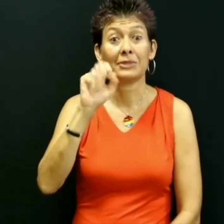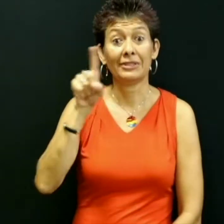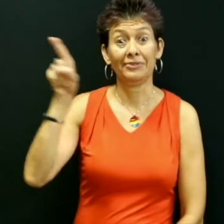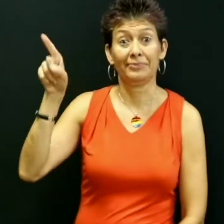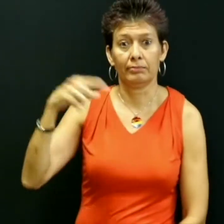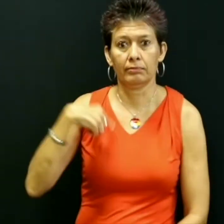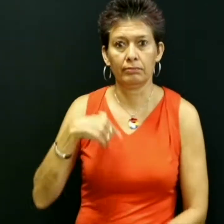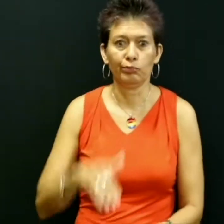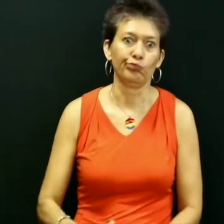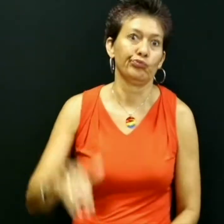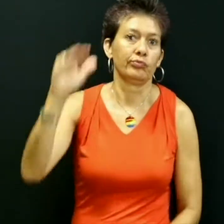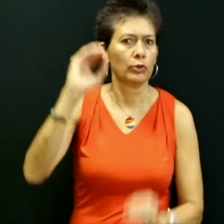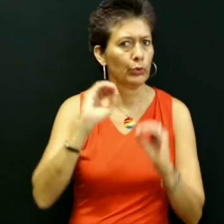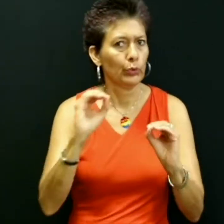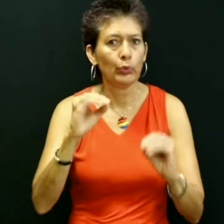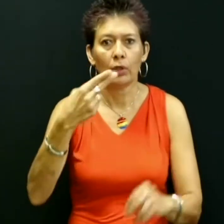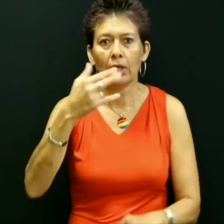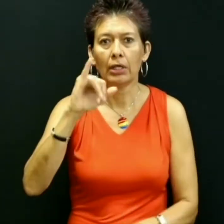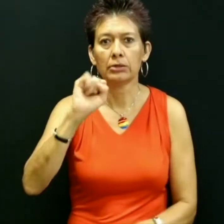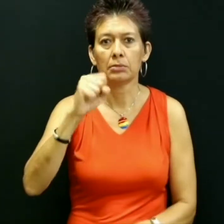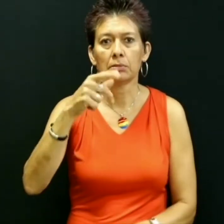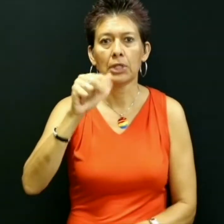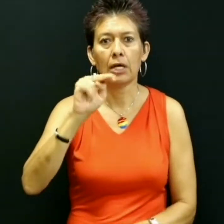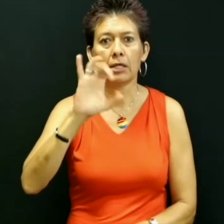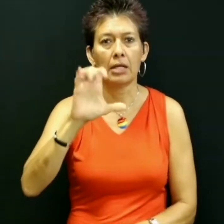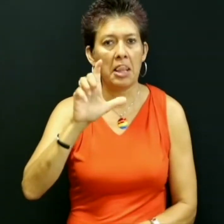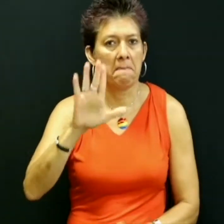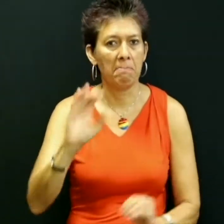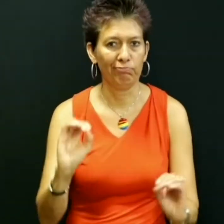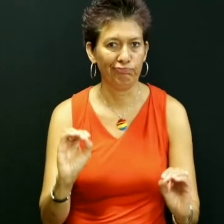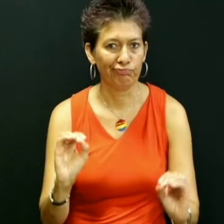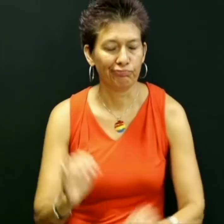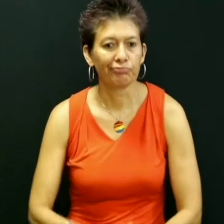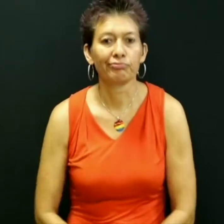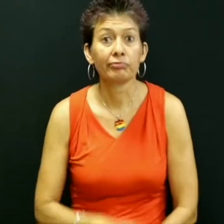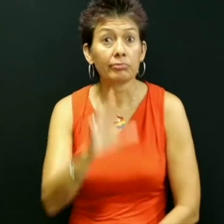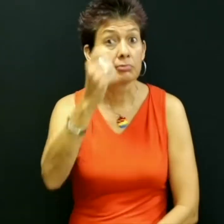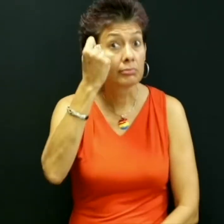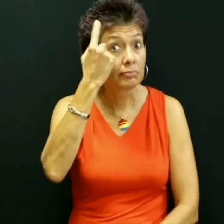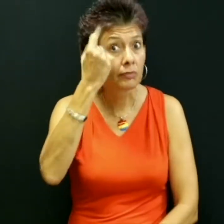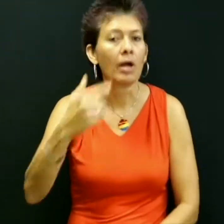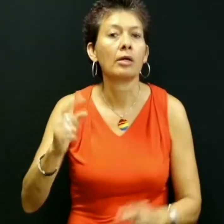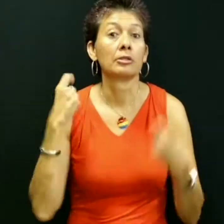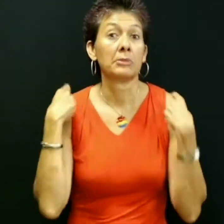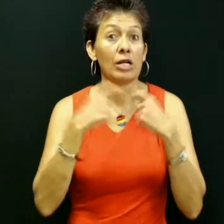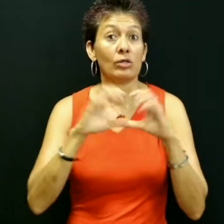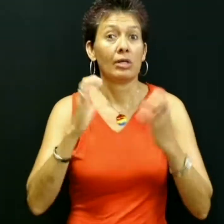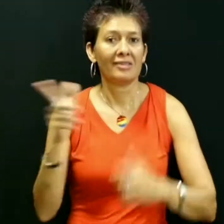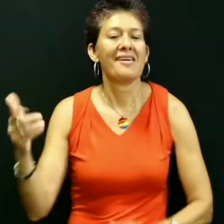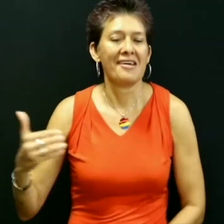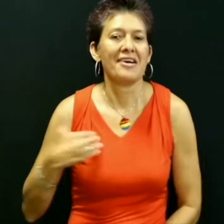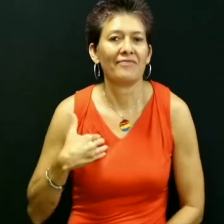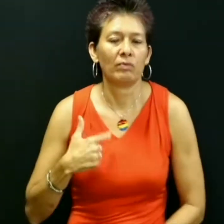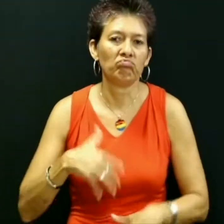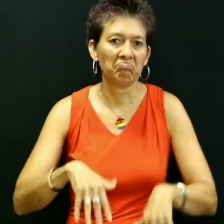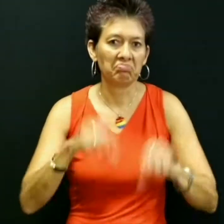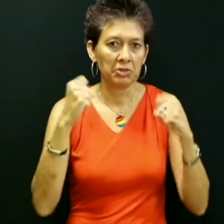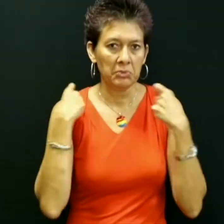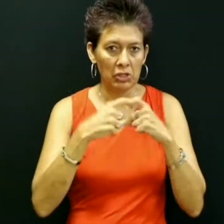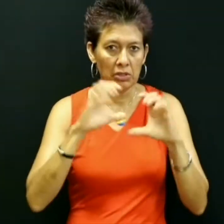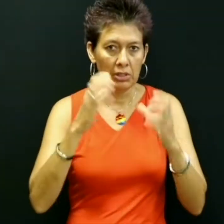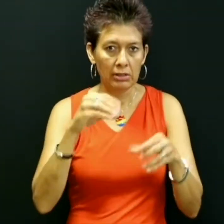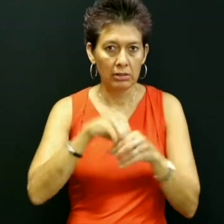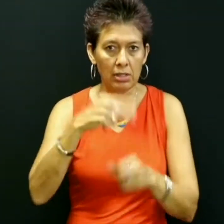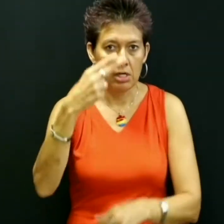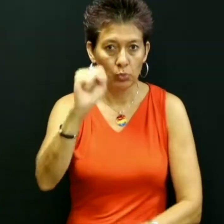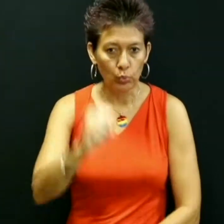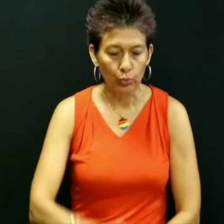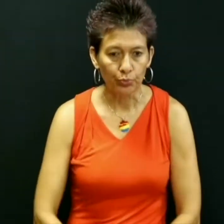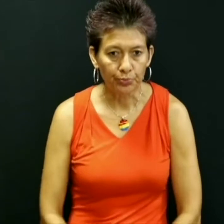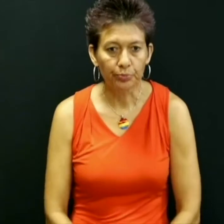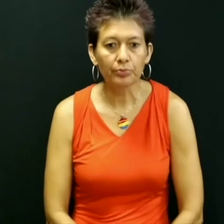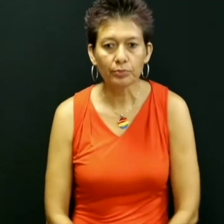NMSD didn’t have a Hispanic club when I grew up, however they had a Spanish class and I took it when I was in High School.